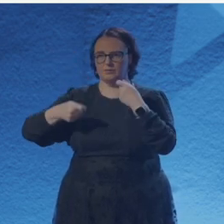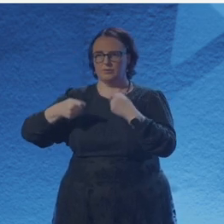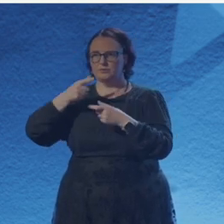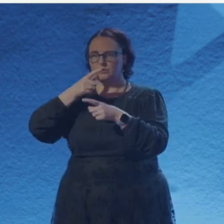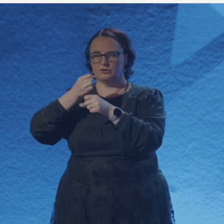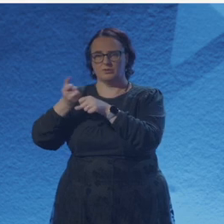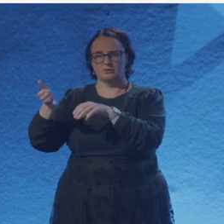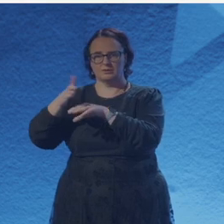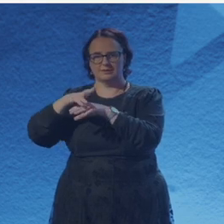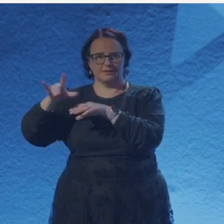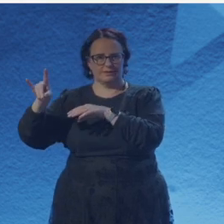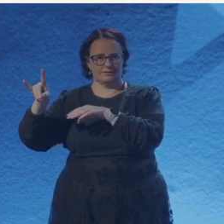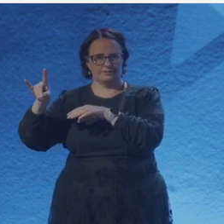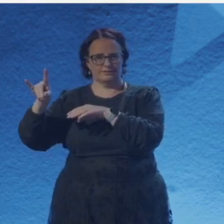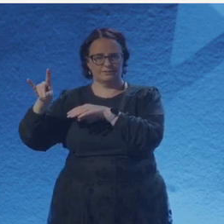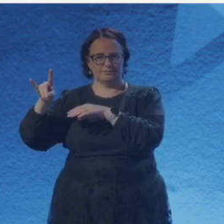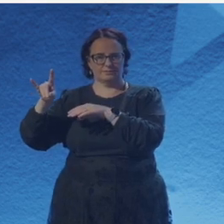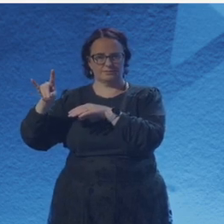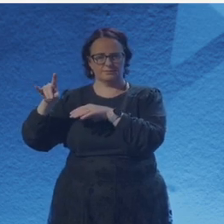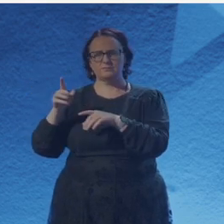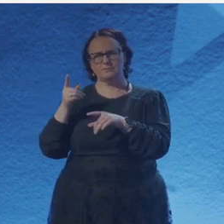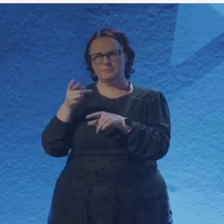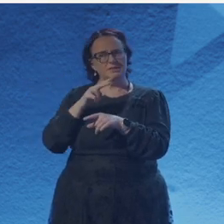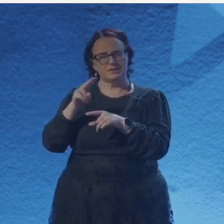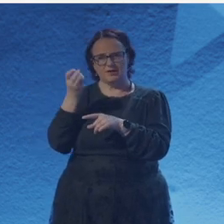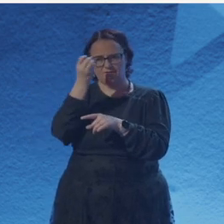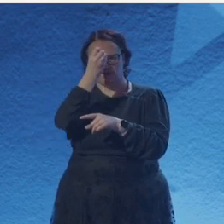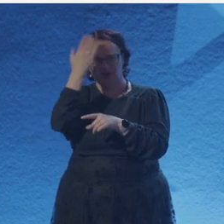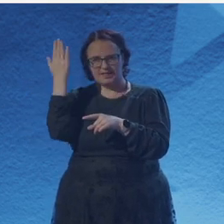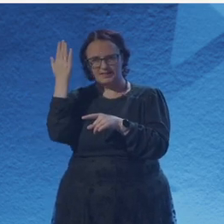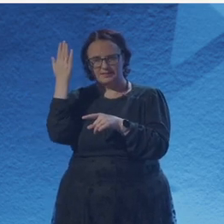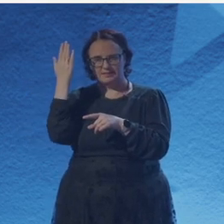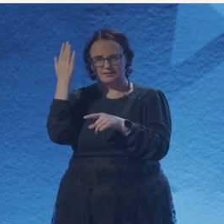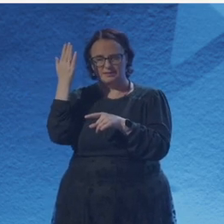The job of cranking up the vacuum takes the breath from one son.